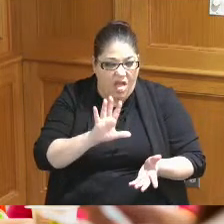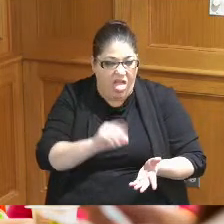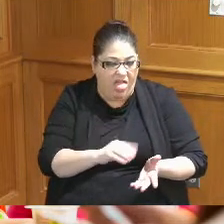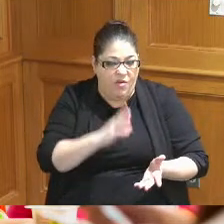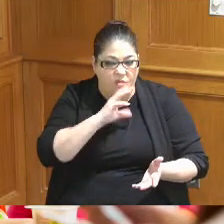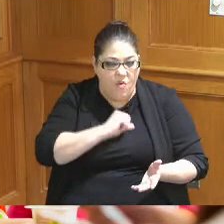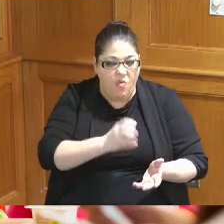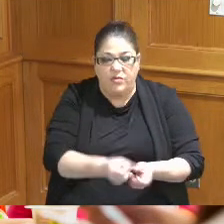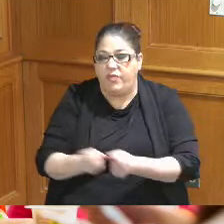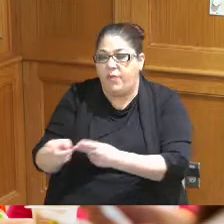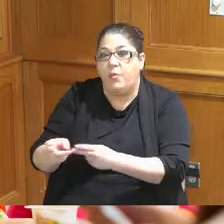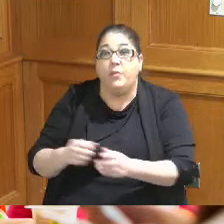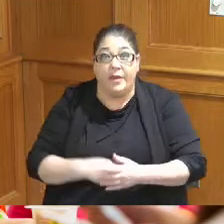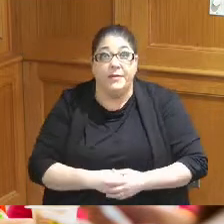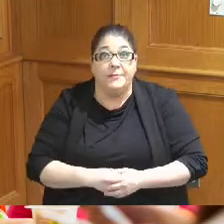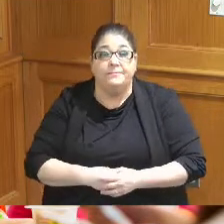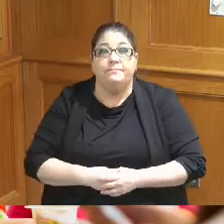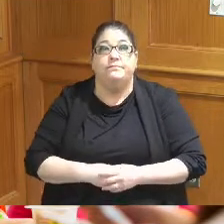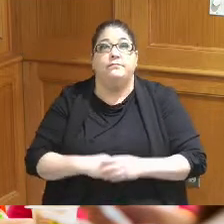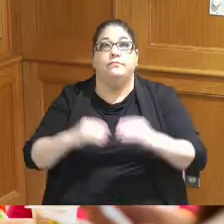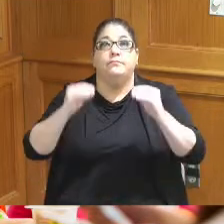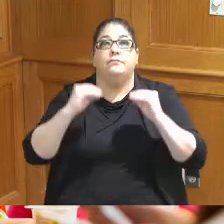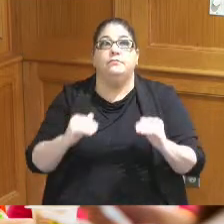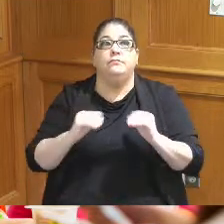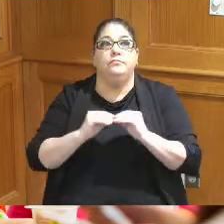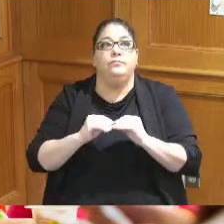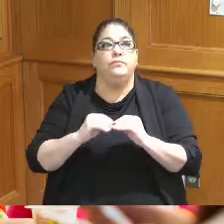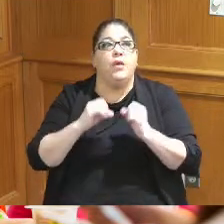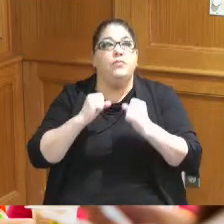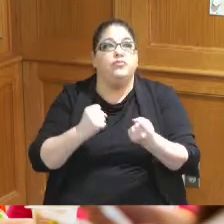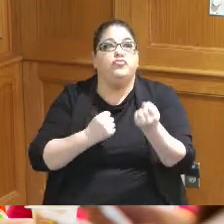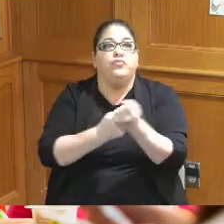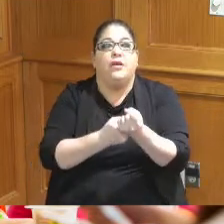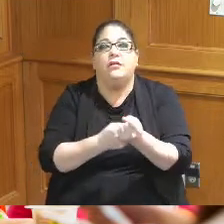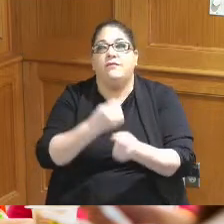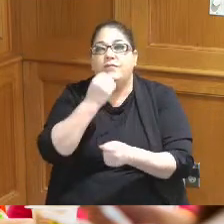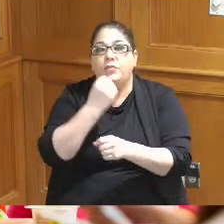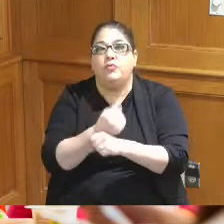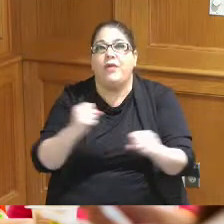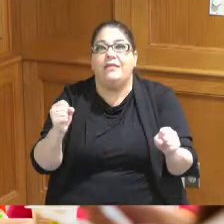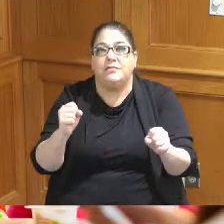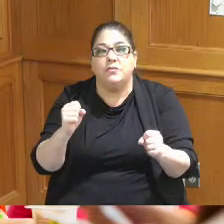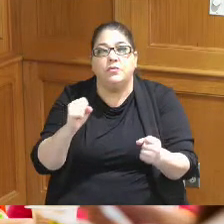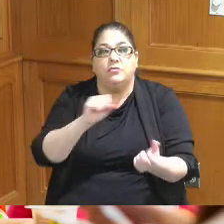strengthening food rescue infrastructure so the food the we actually have a pretty strong food